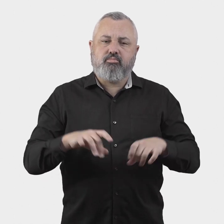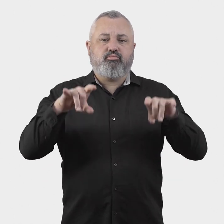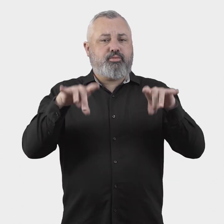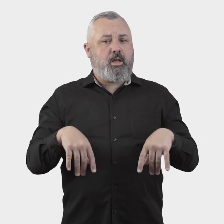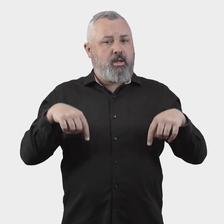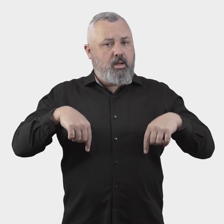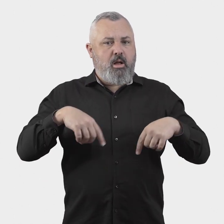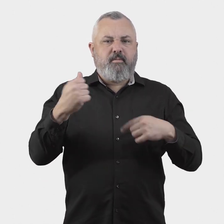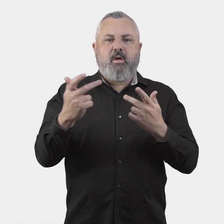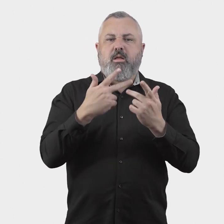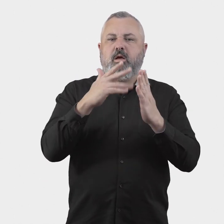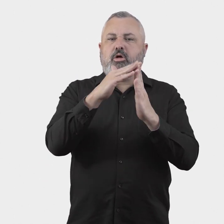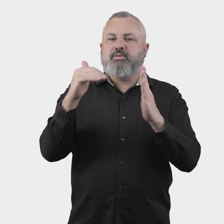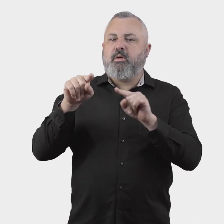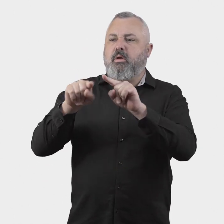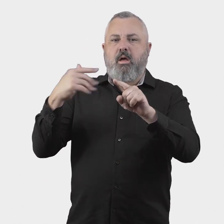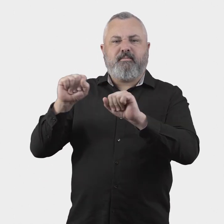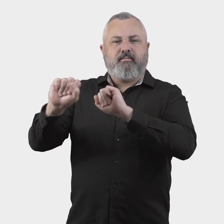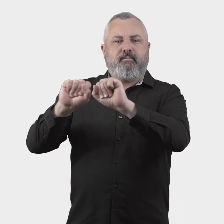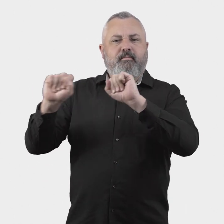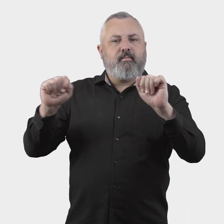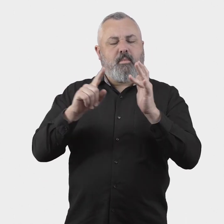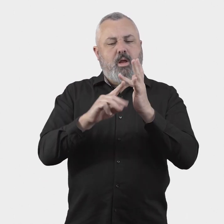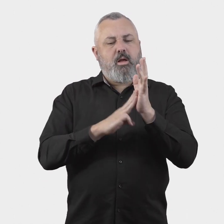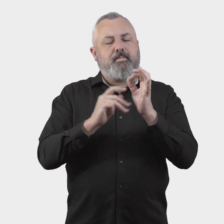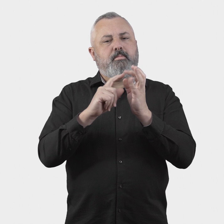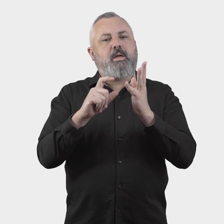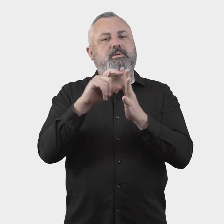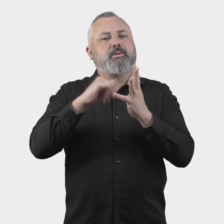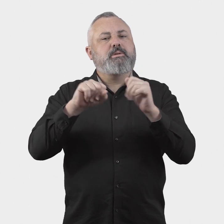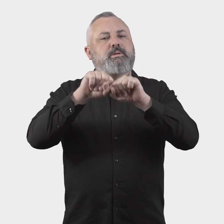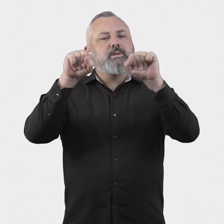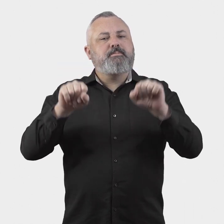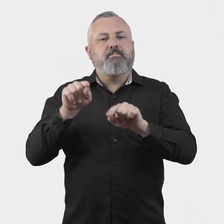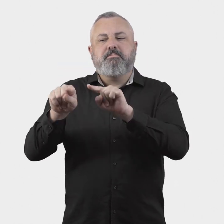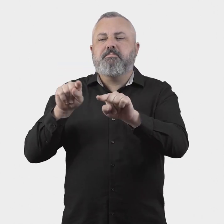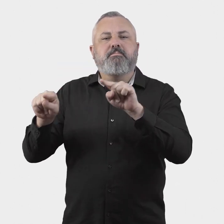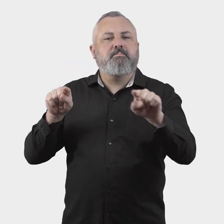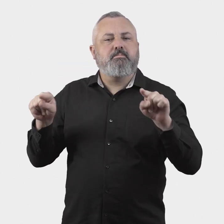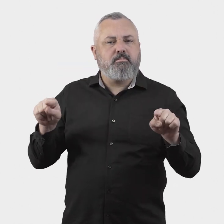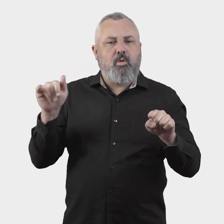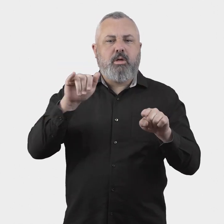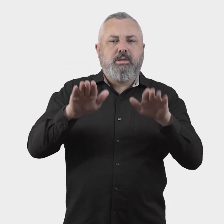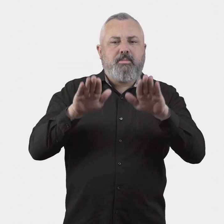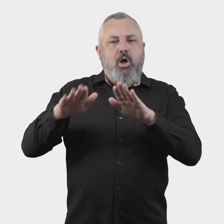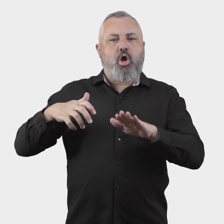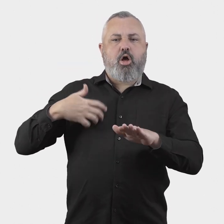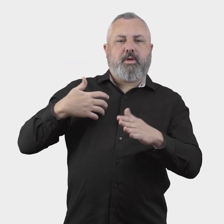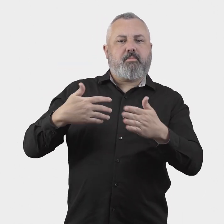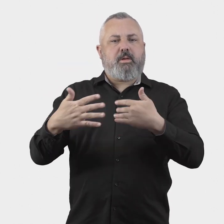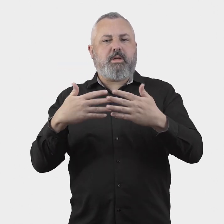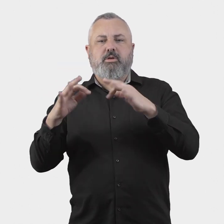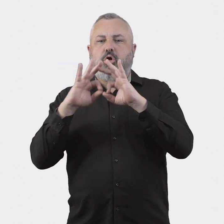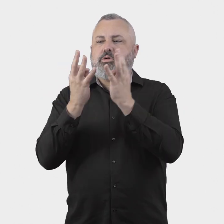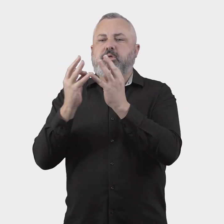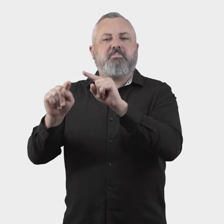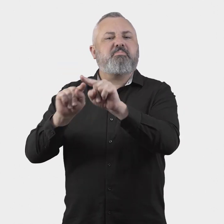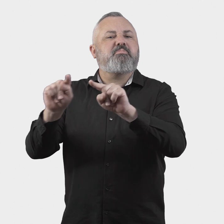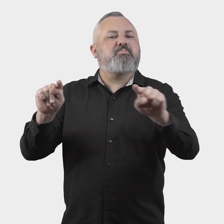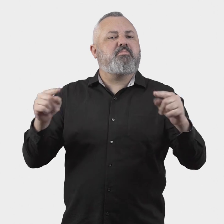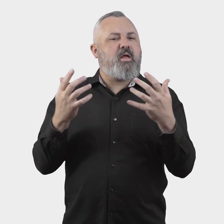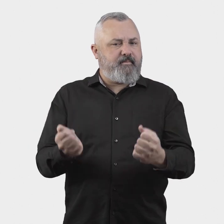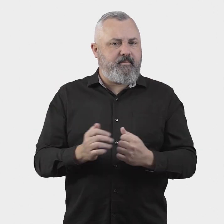Most other industry ombuds schemes, and similar complaints handling bodies, that exist in Australia have